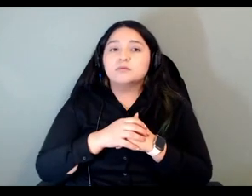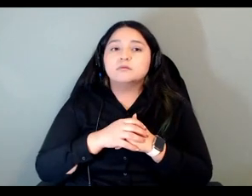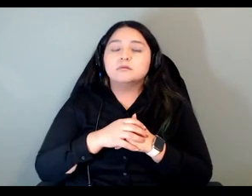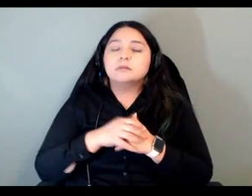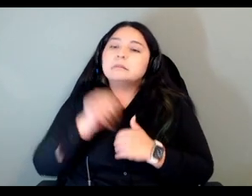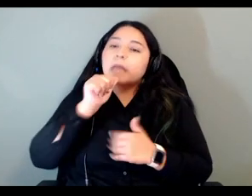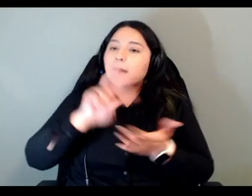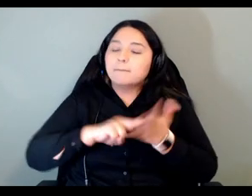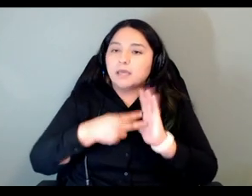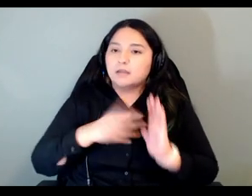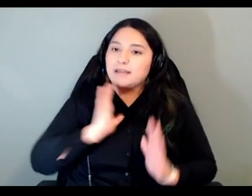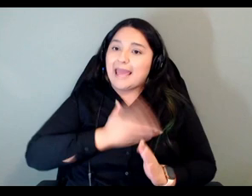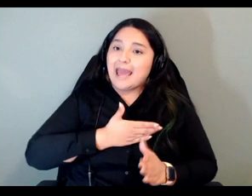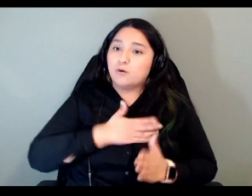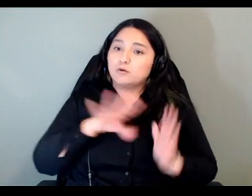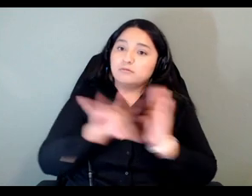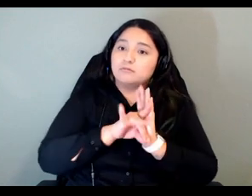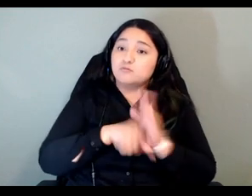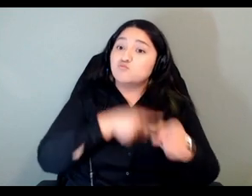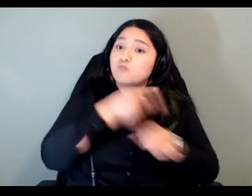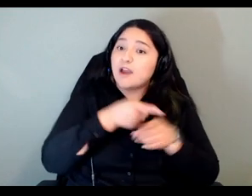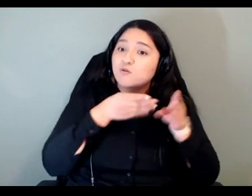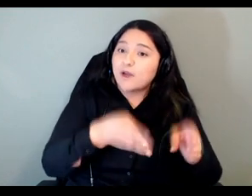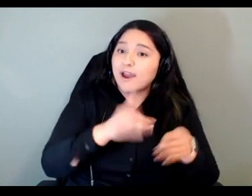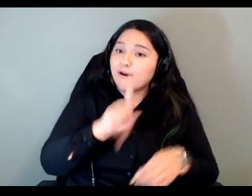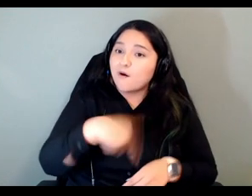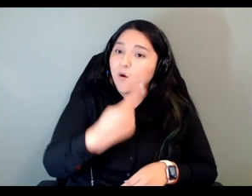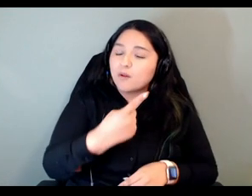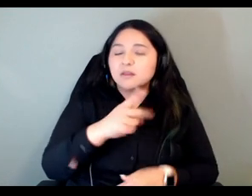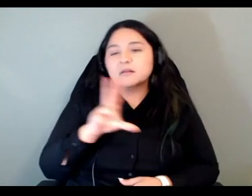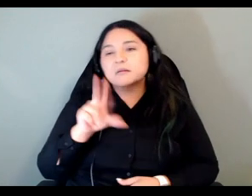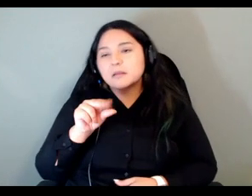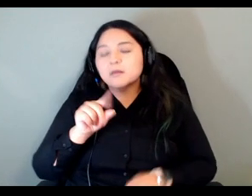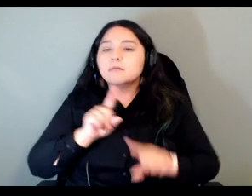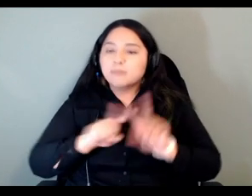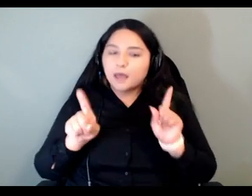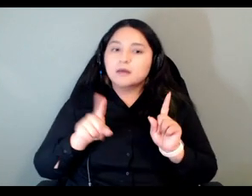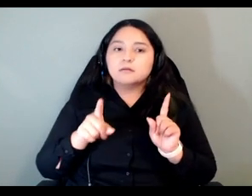the only way but you know just saying like they're for orthography we said there are